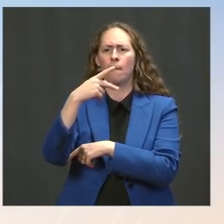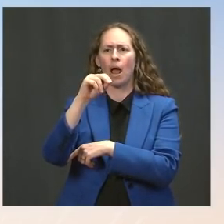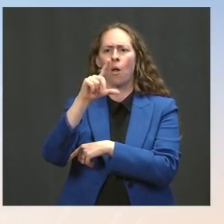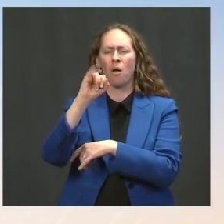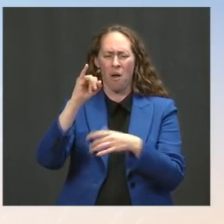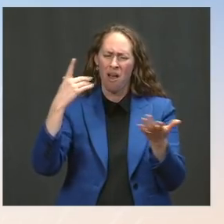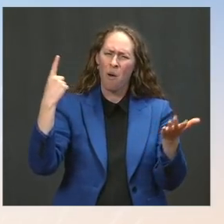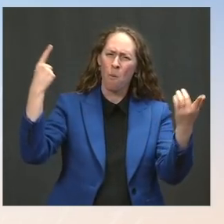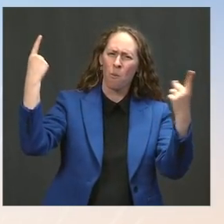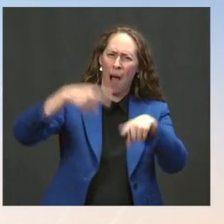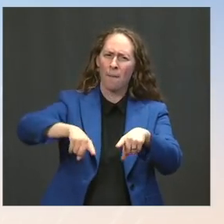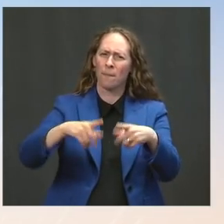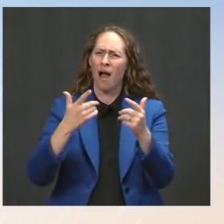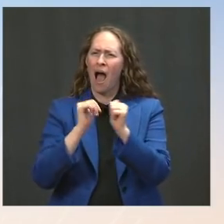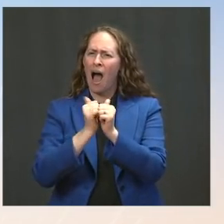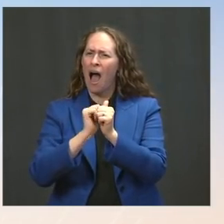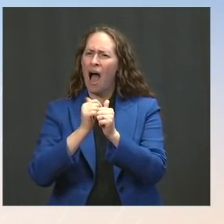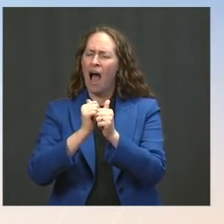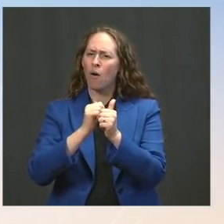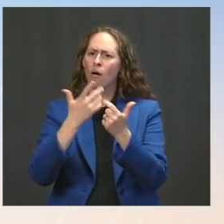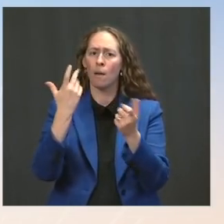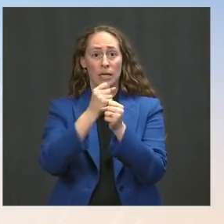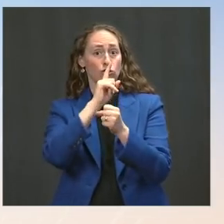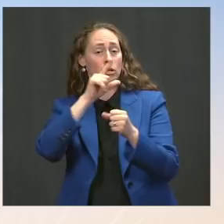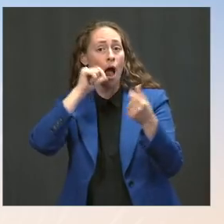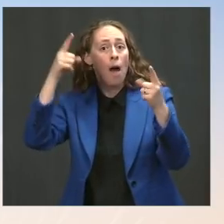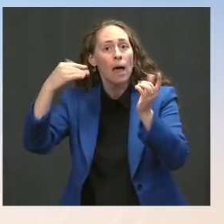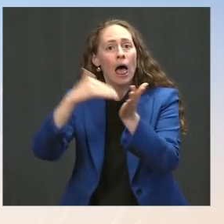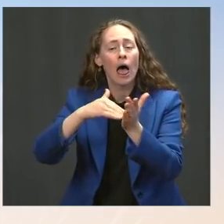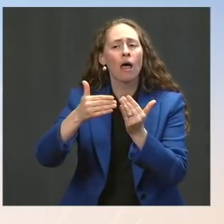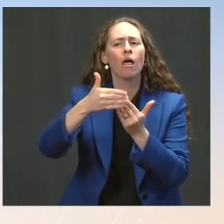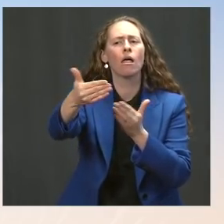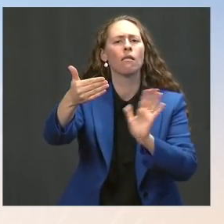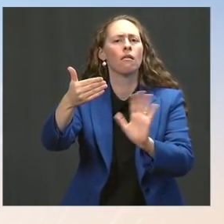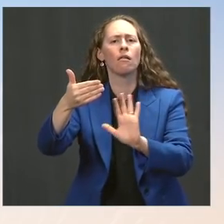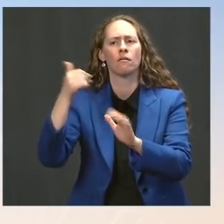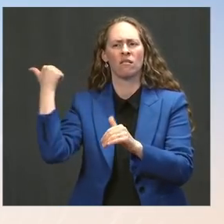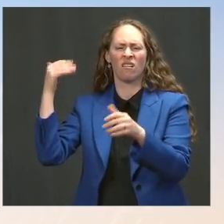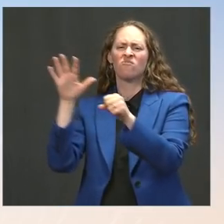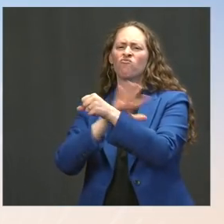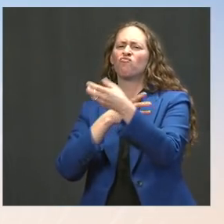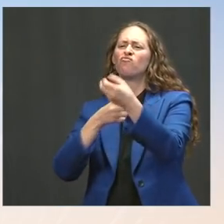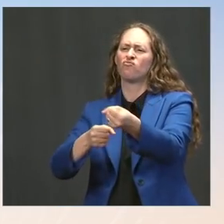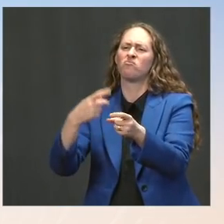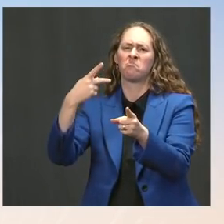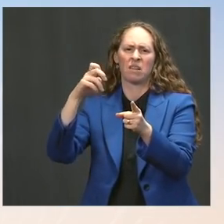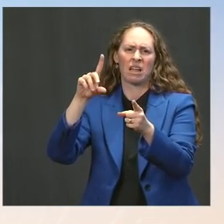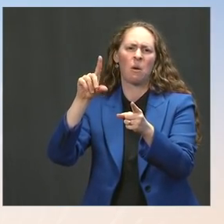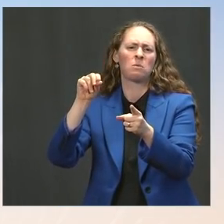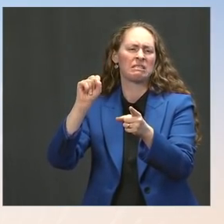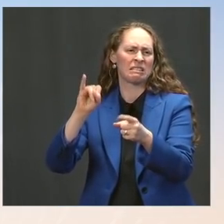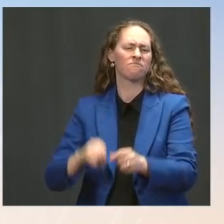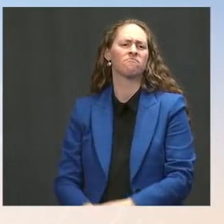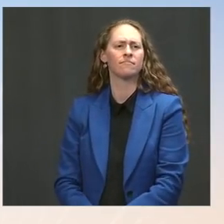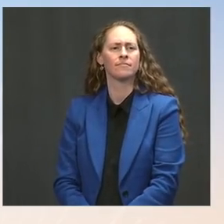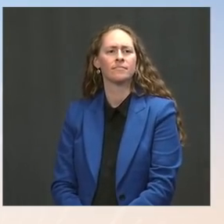And he trusts her leadership to do exactly that. The Press: Will he be watching any of the hearings? Ms. Psaki: Well, as you know, he typically has quite a packed schedule.